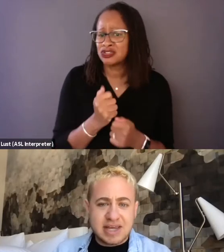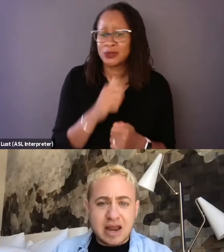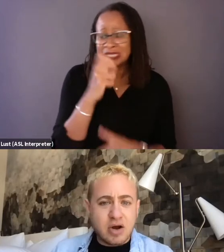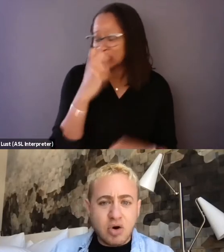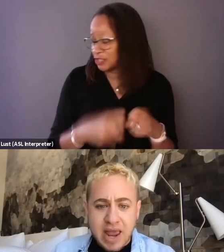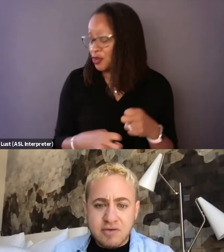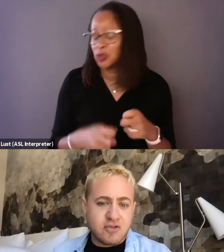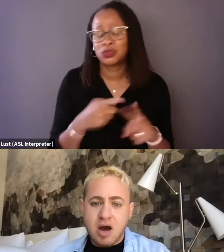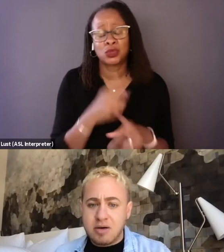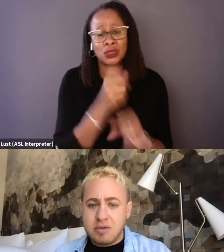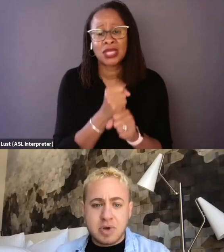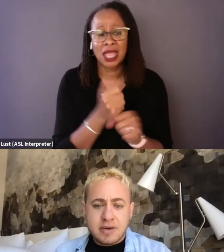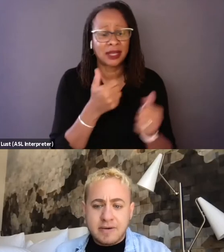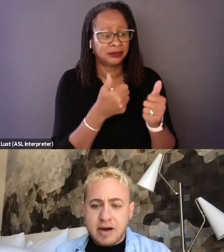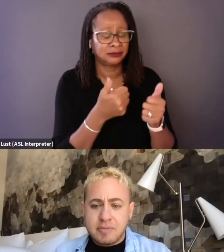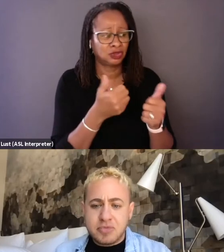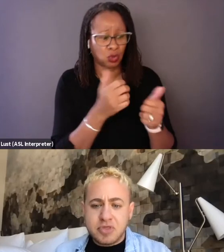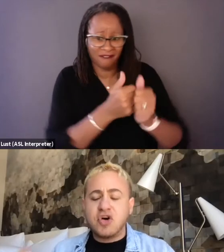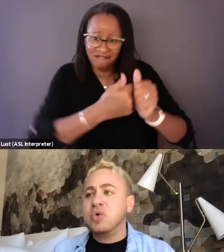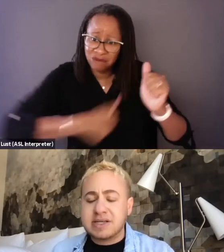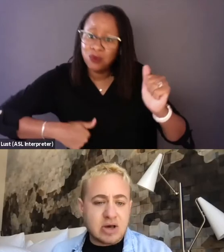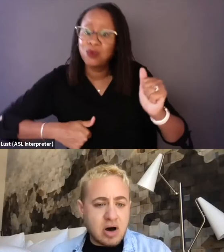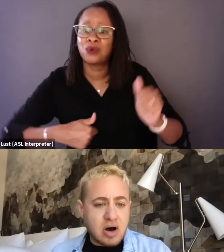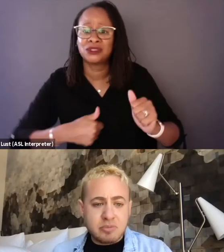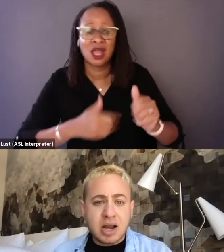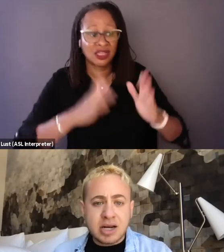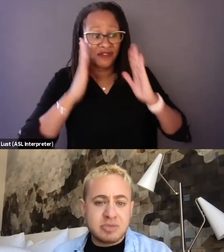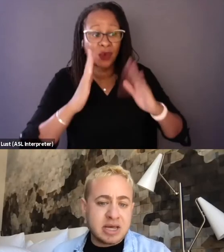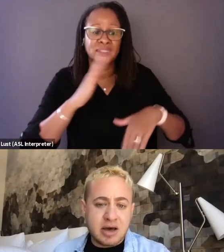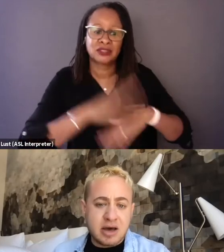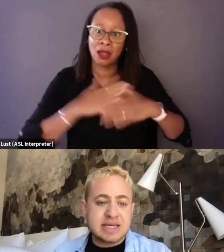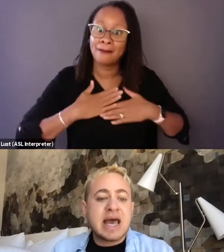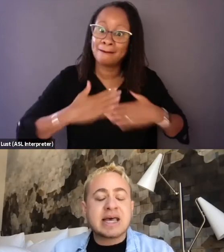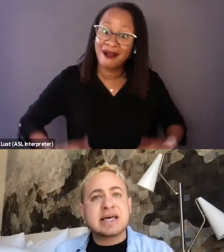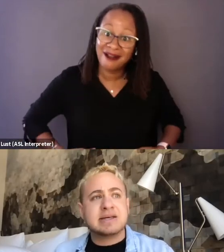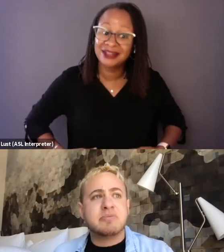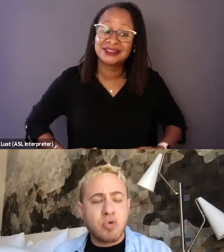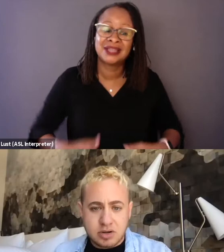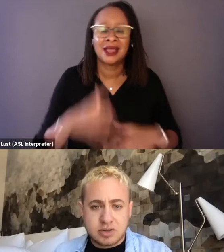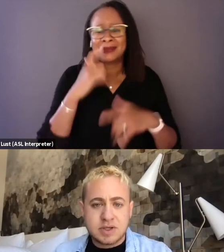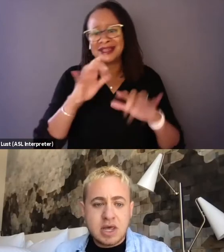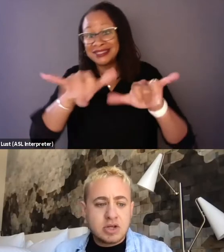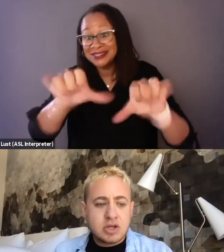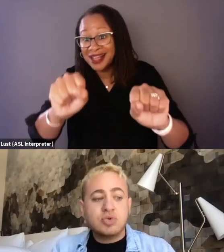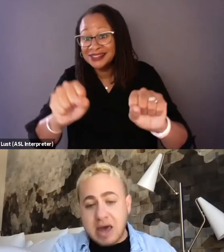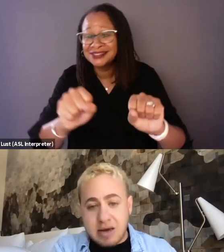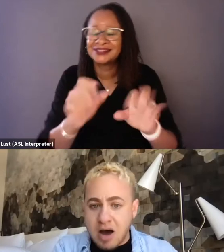to get away from the focus on body because, yes, that's important to them,